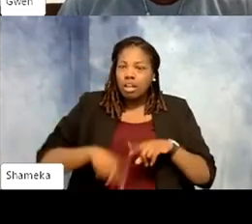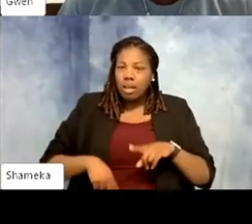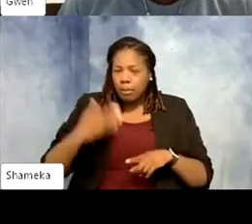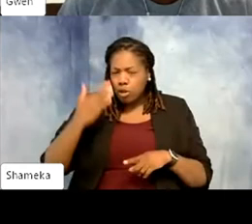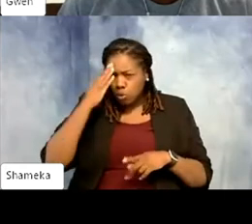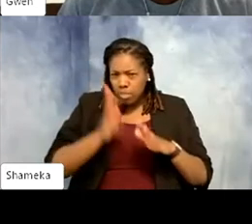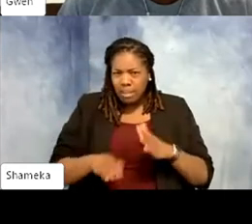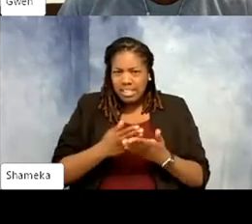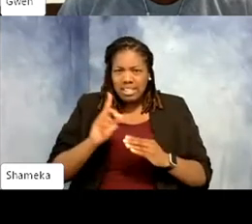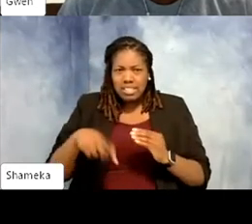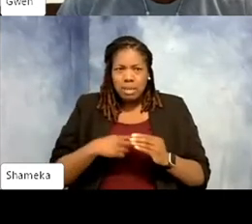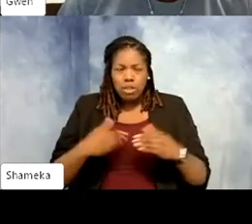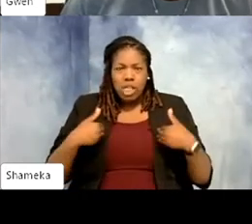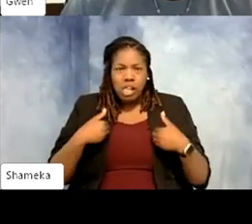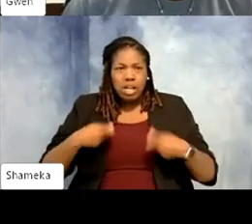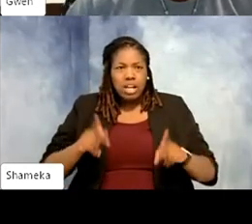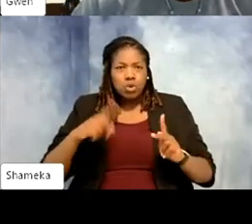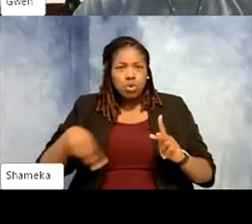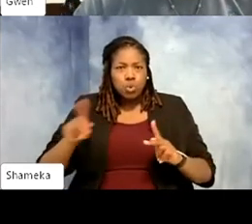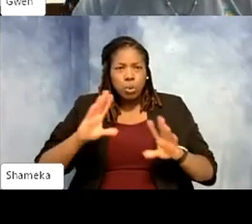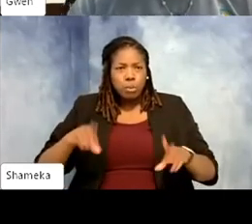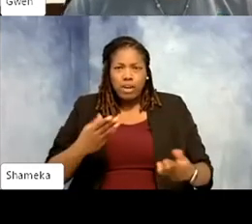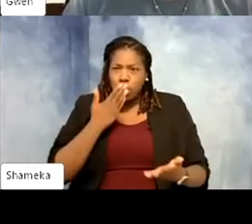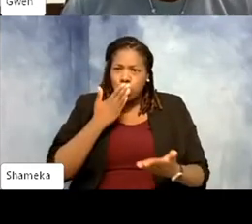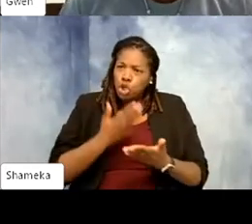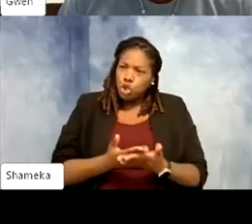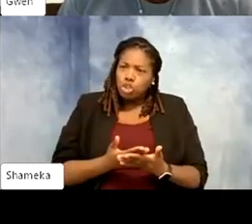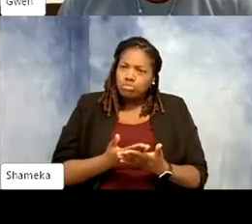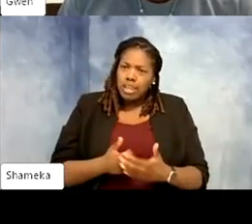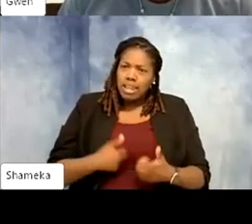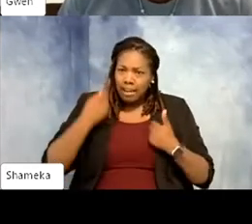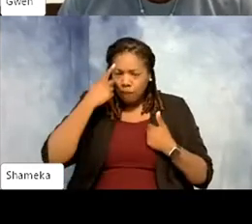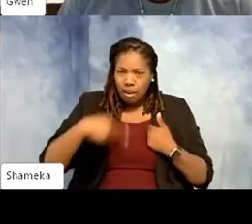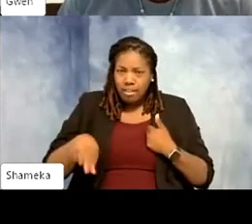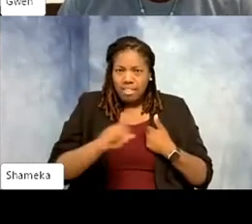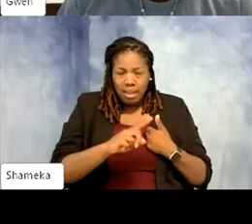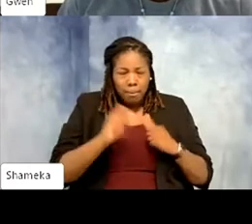animals can then allow you to provide a life for them. That's incredible. So, so many things about